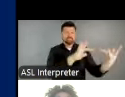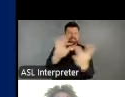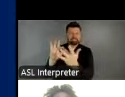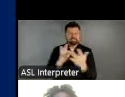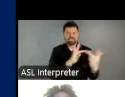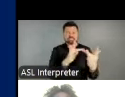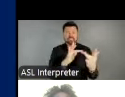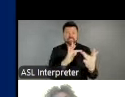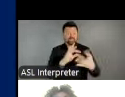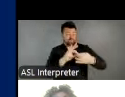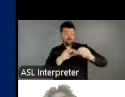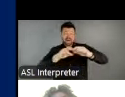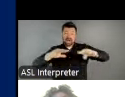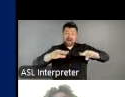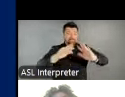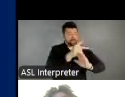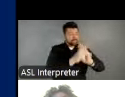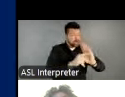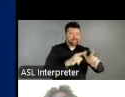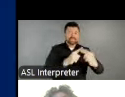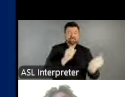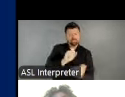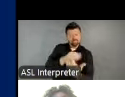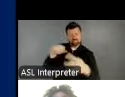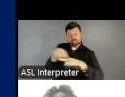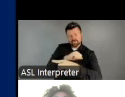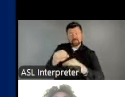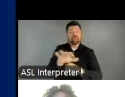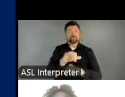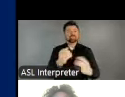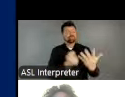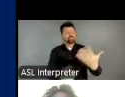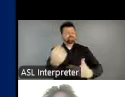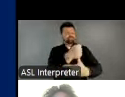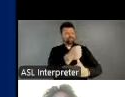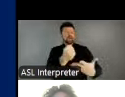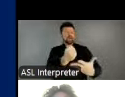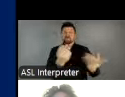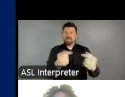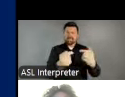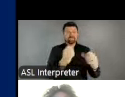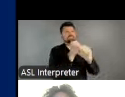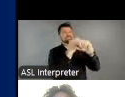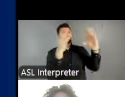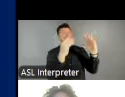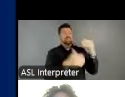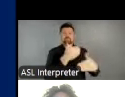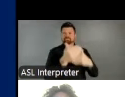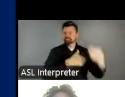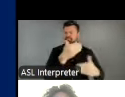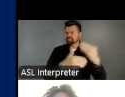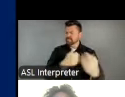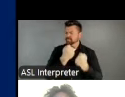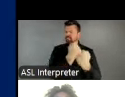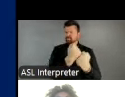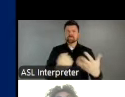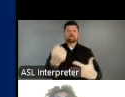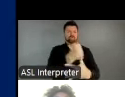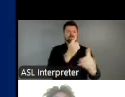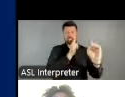practice and we've also prioritized helping to shape the future of the field. Knowing that none